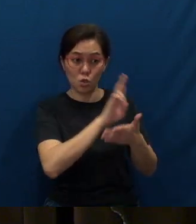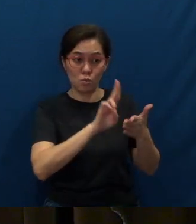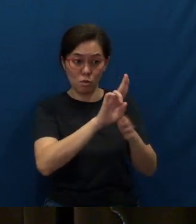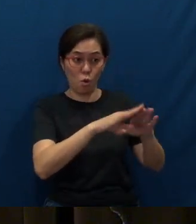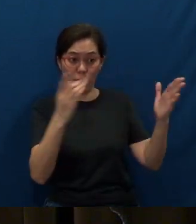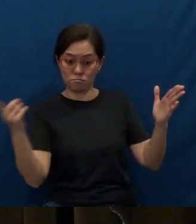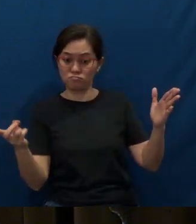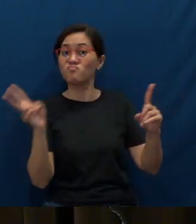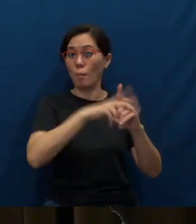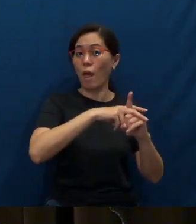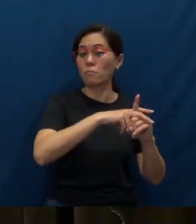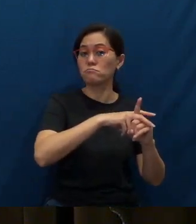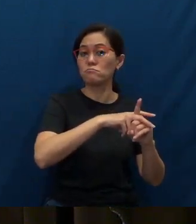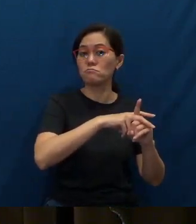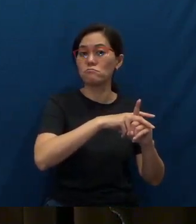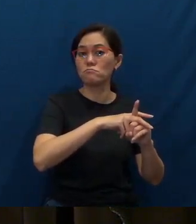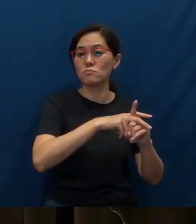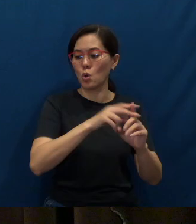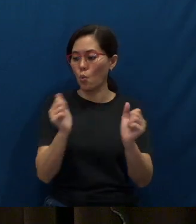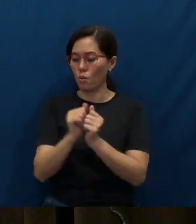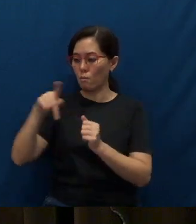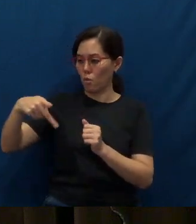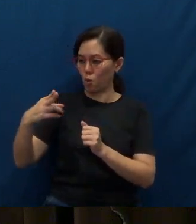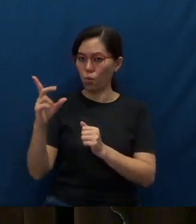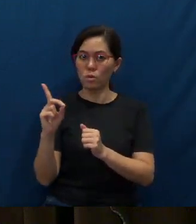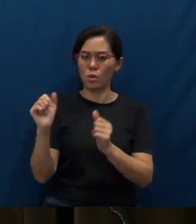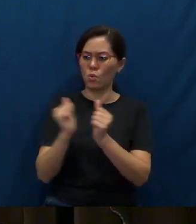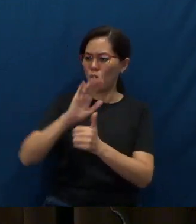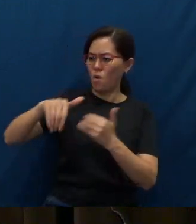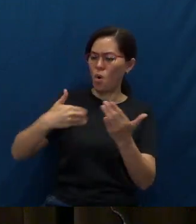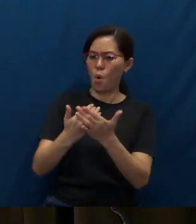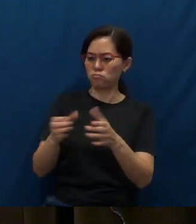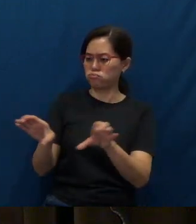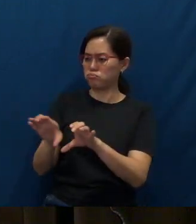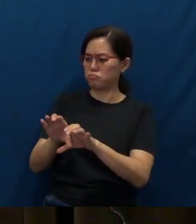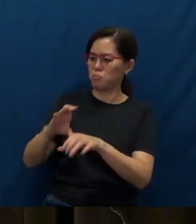became available, he applied. With his PhD, with all his credentials, and his years of lecturing,